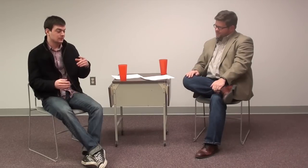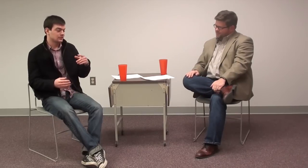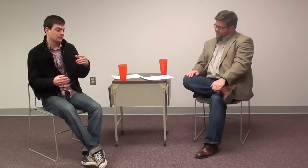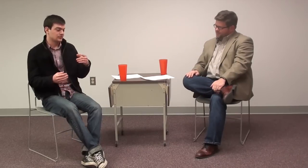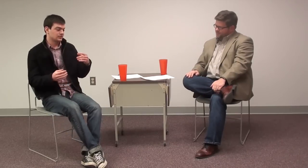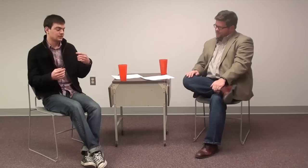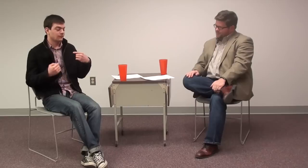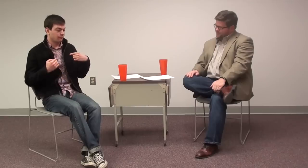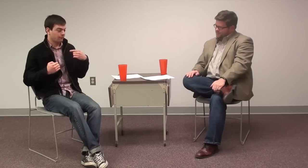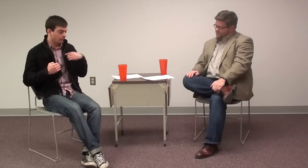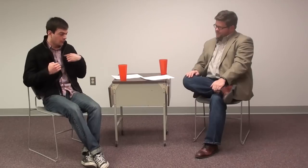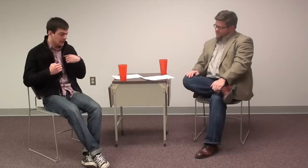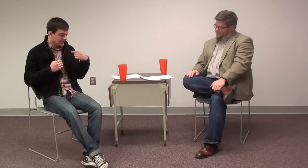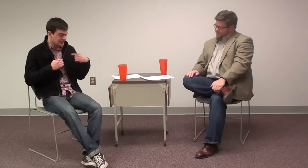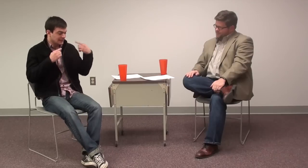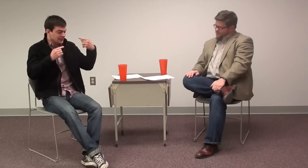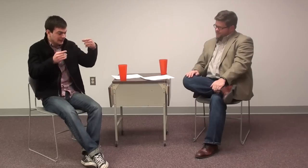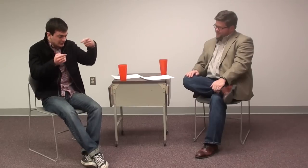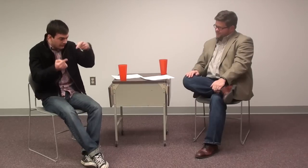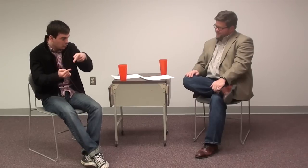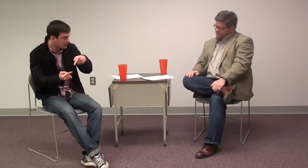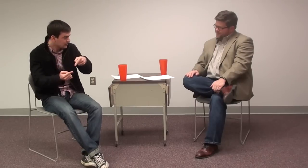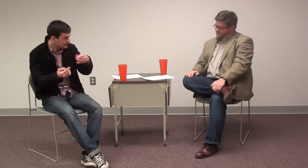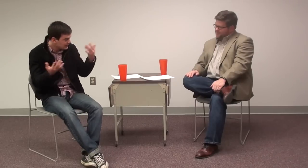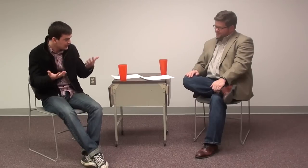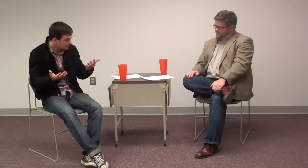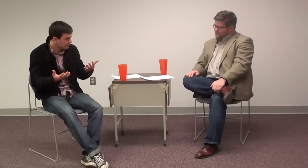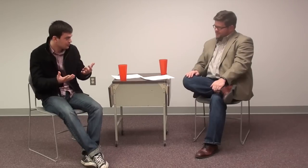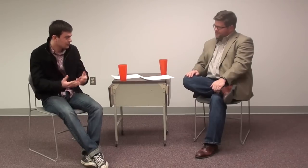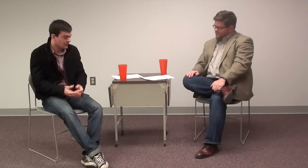For me to get to this point in my career,